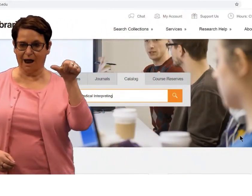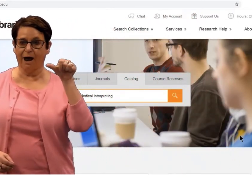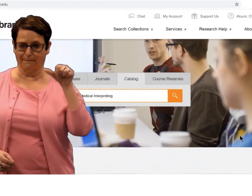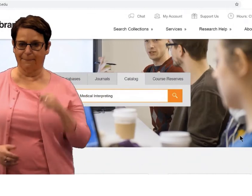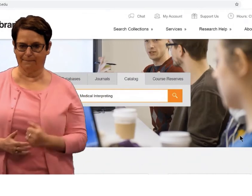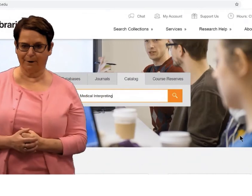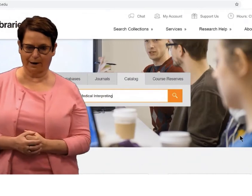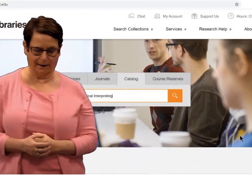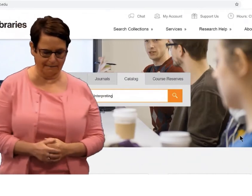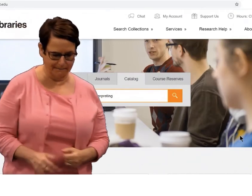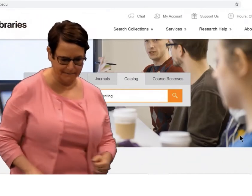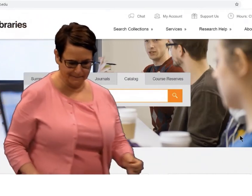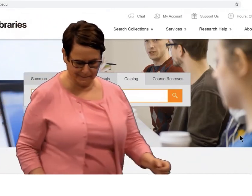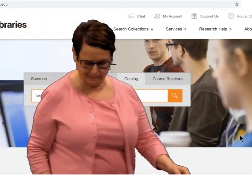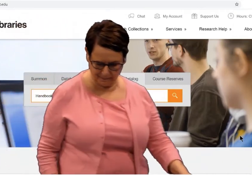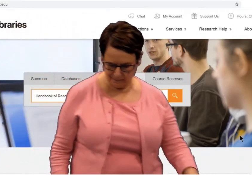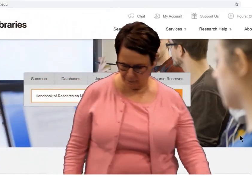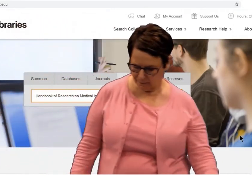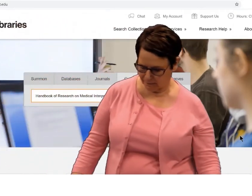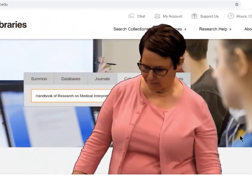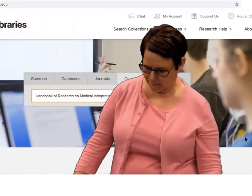Make sure that you click on the Catalog tab.